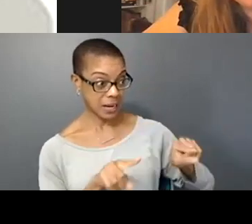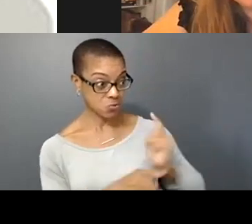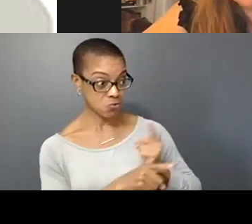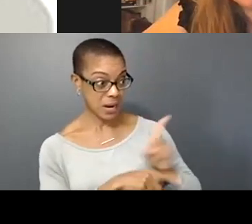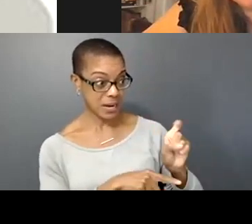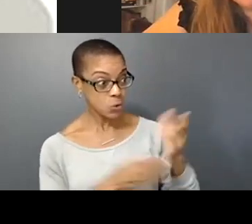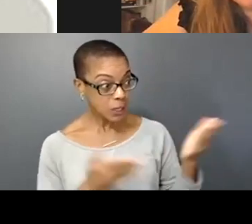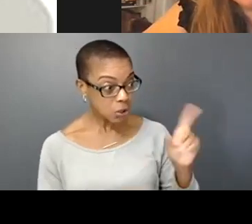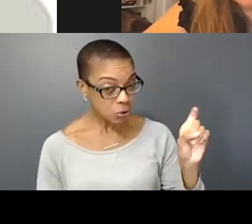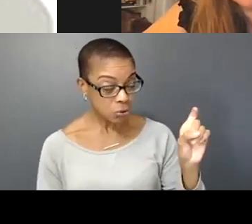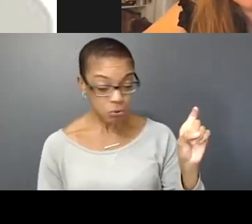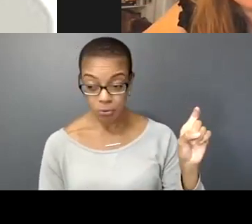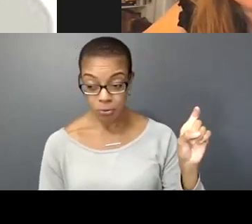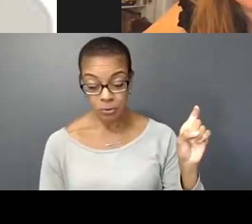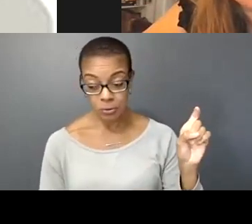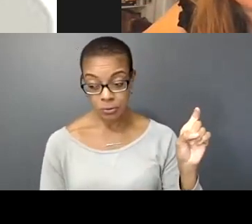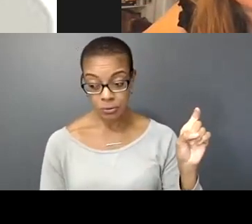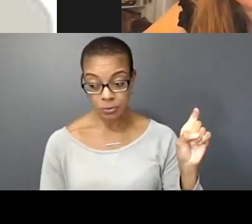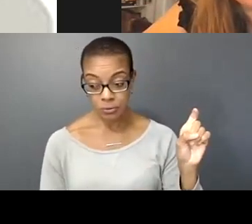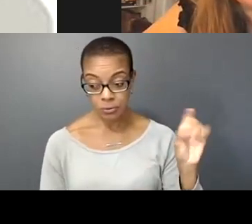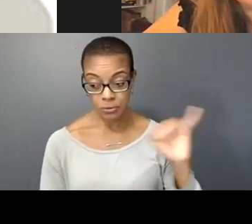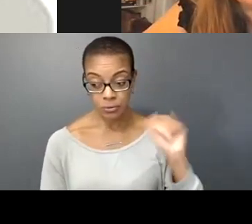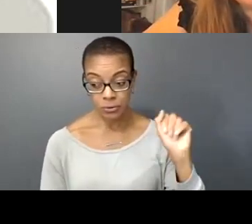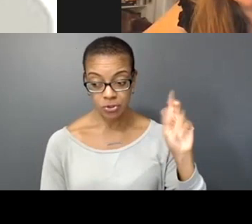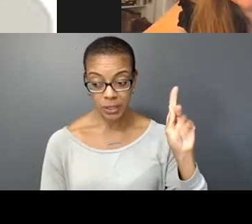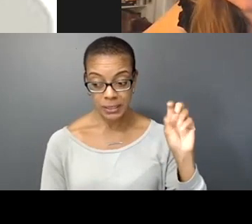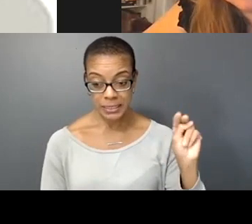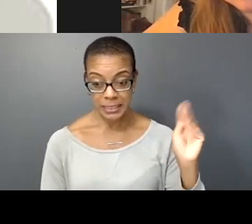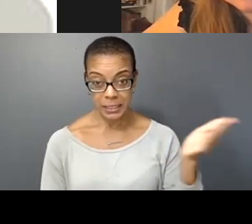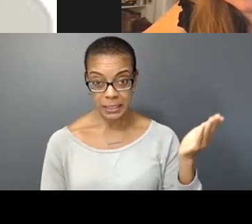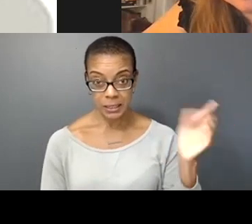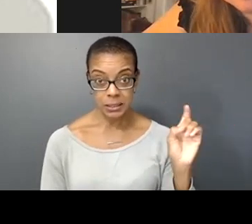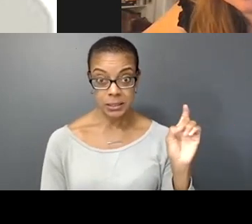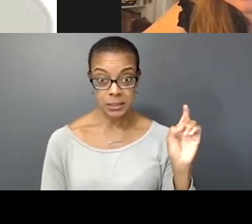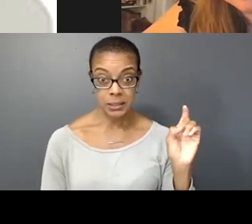Jackson, are you still here?